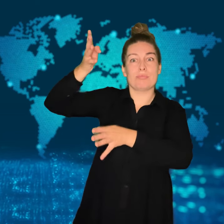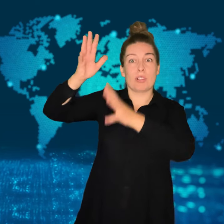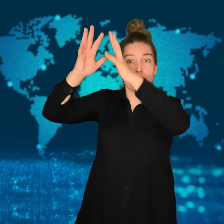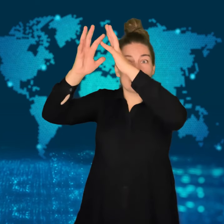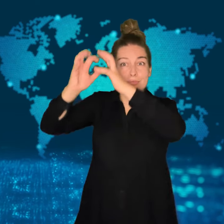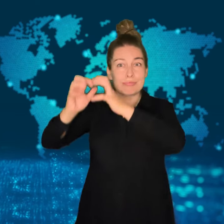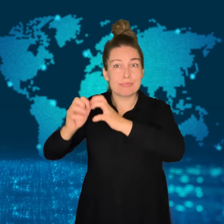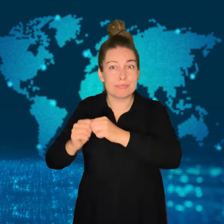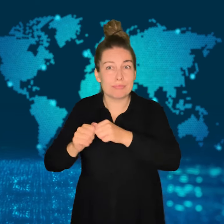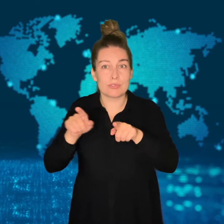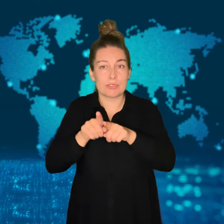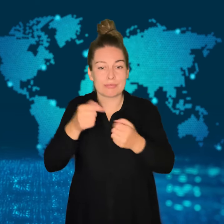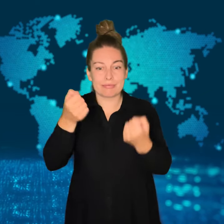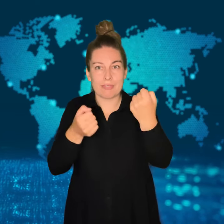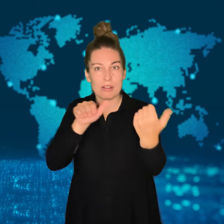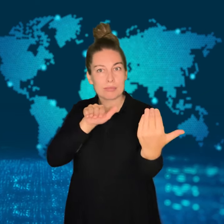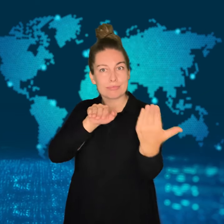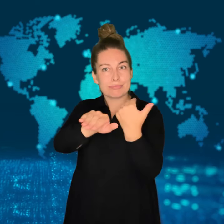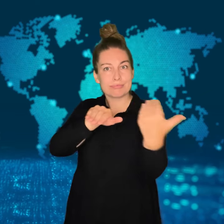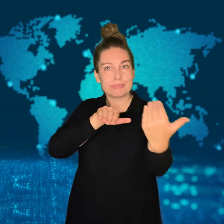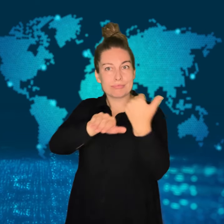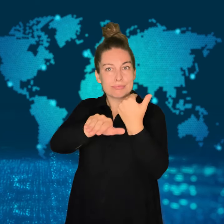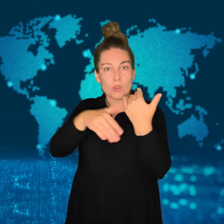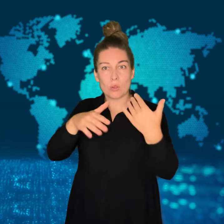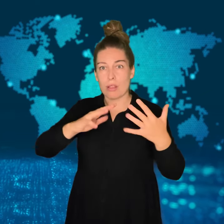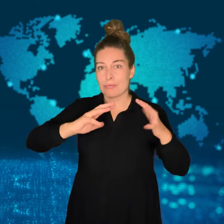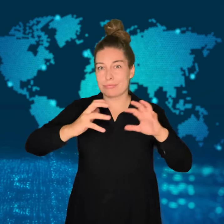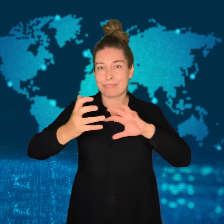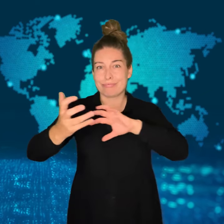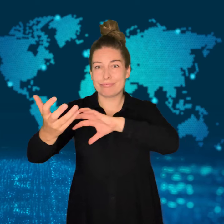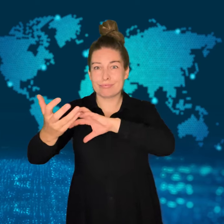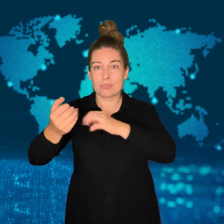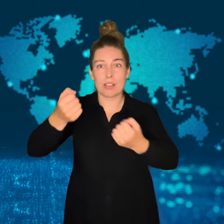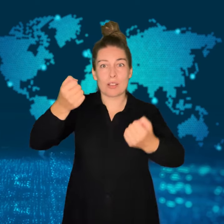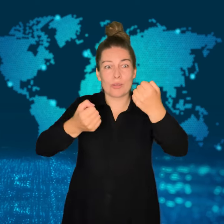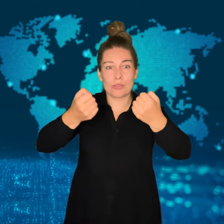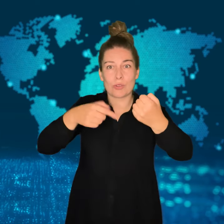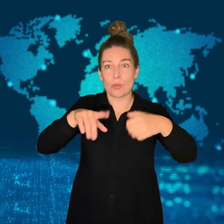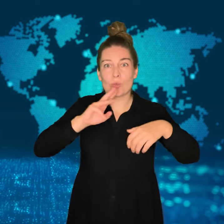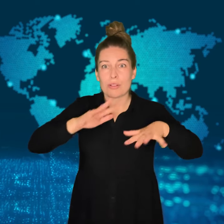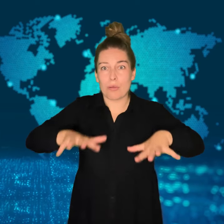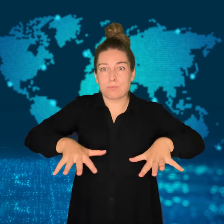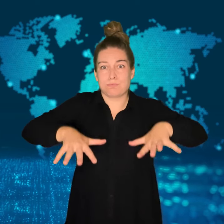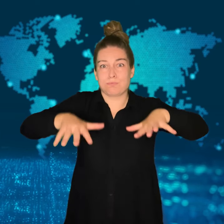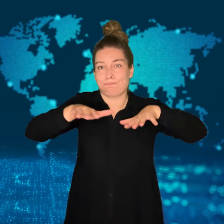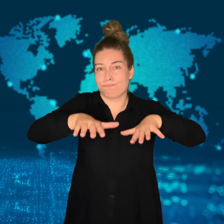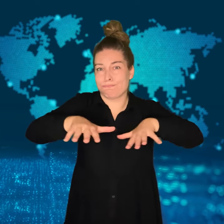Roads collapsed and cars were washed away.